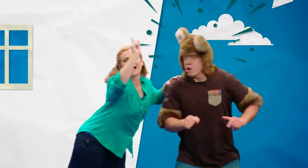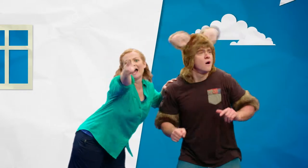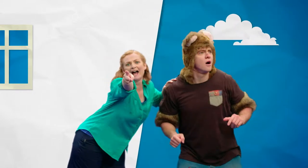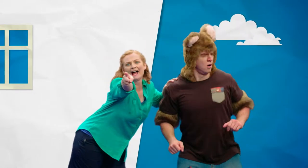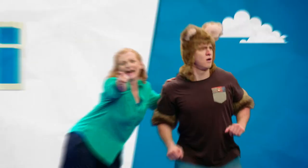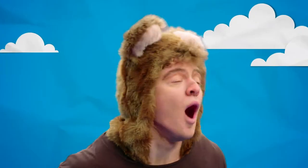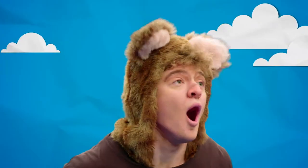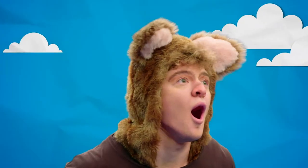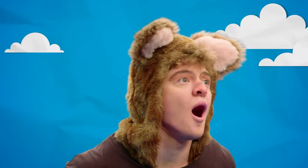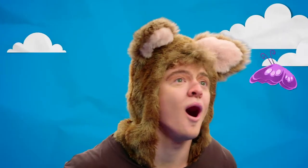Look!